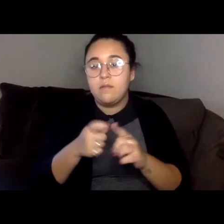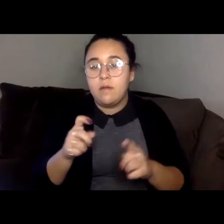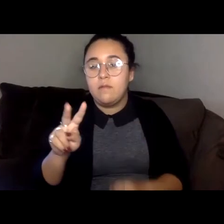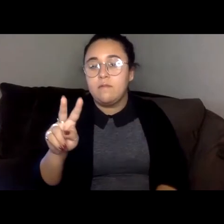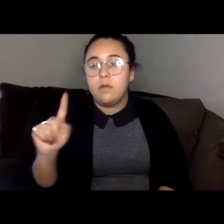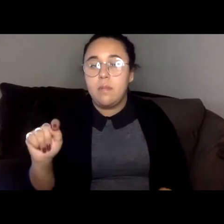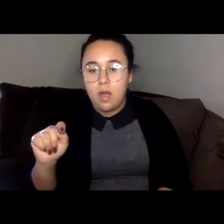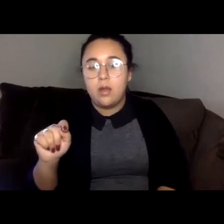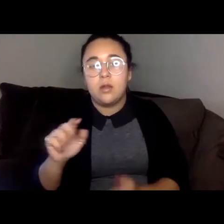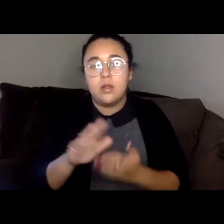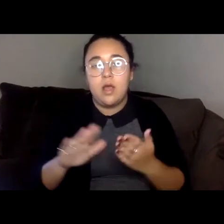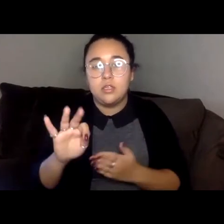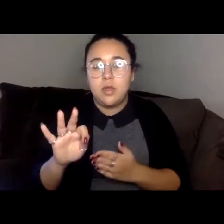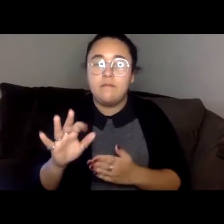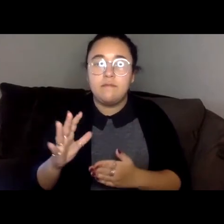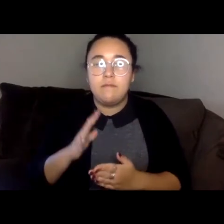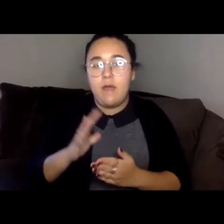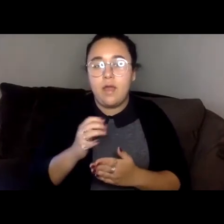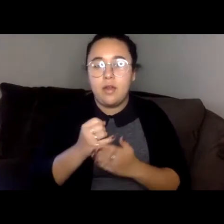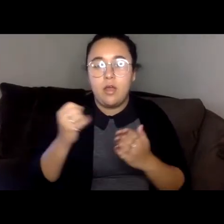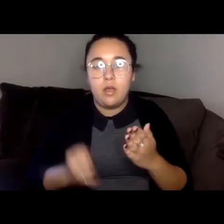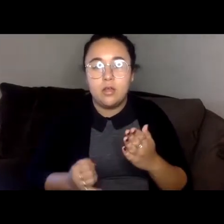the Epigram Books Fiction Prize for Southeast Asian writers.